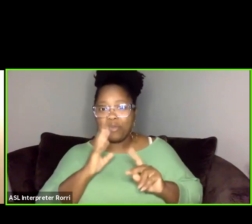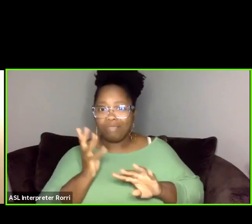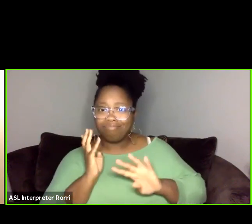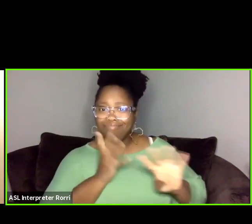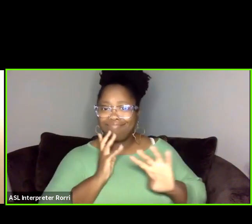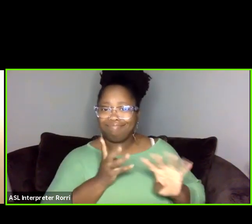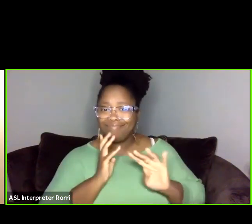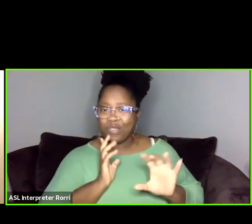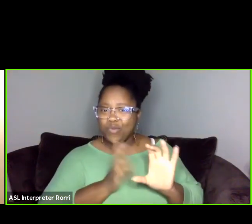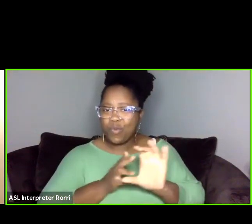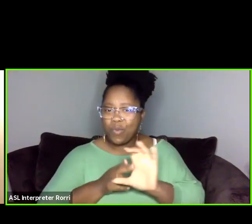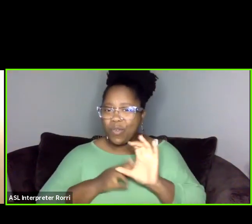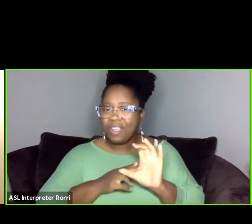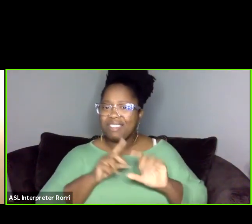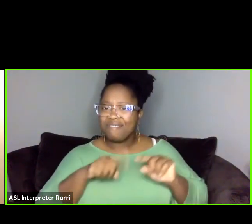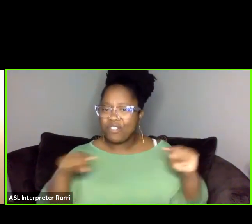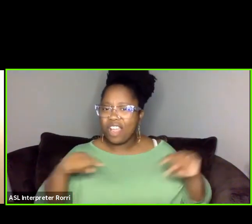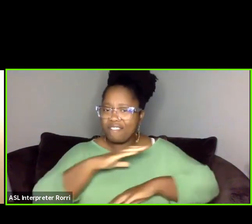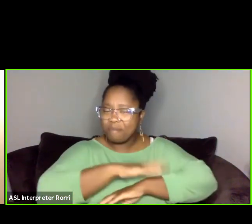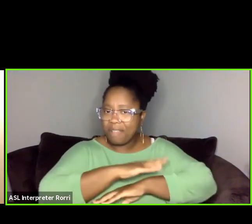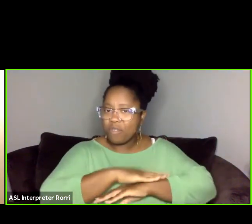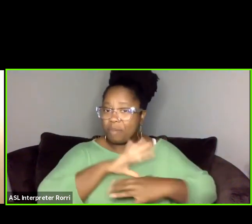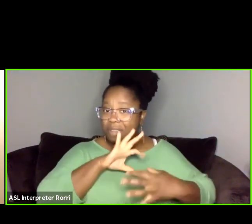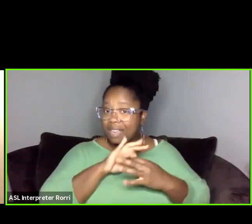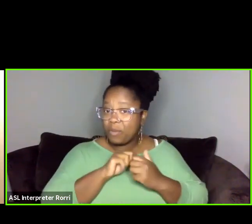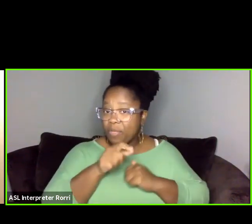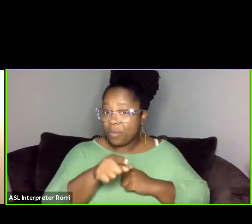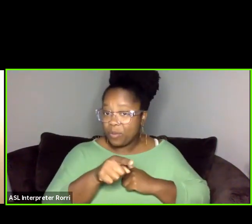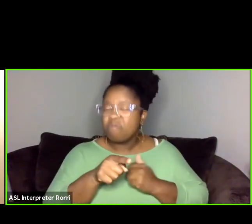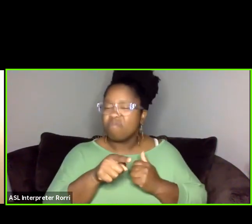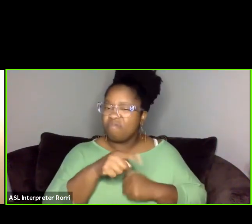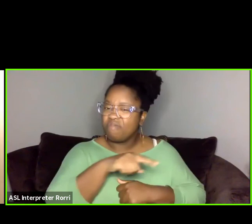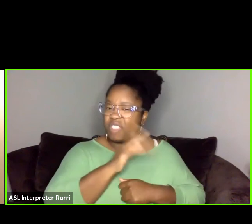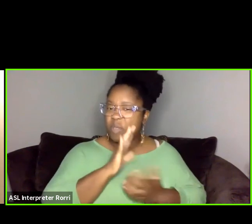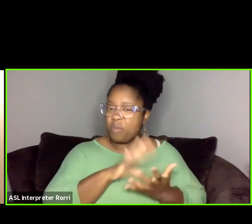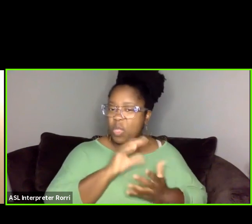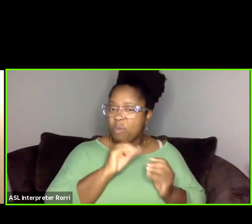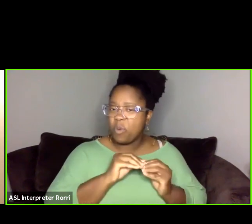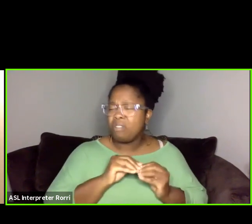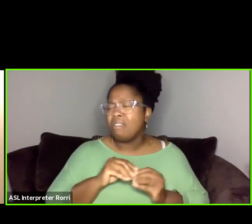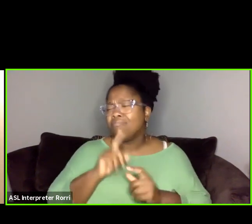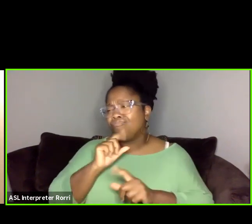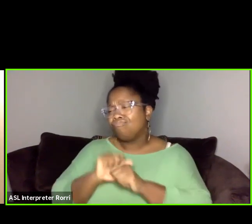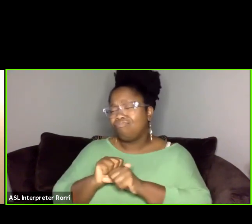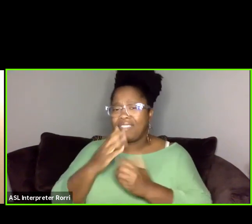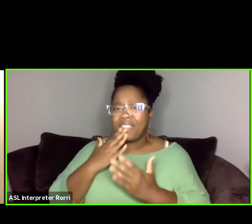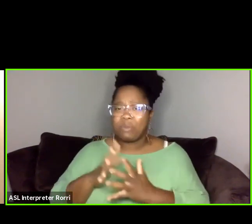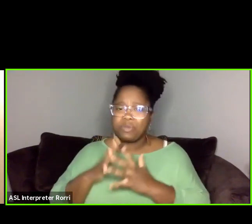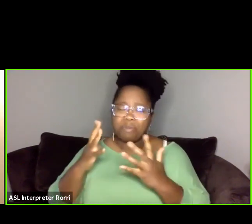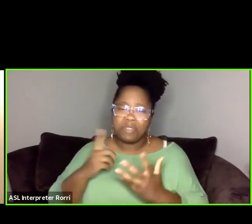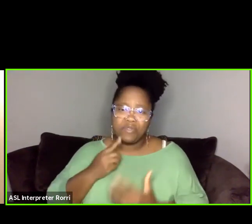and connecting with you to learn more. For sure. And thank you so much for inviting me, Karishma,